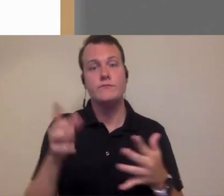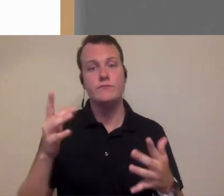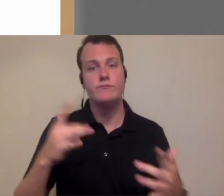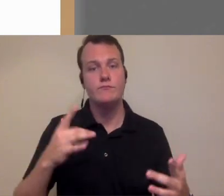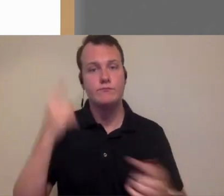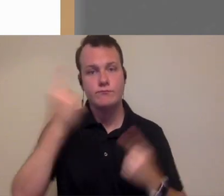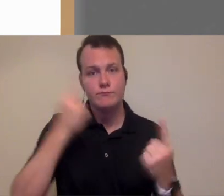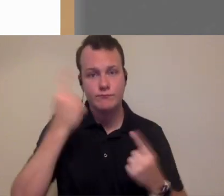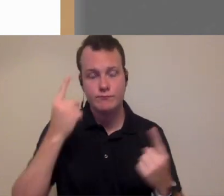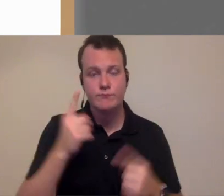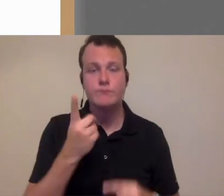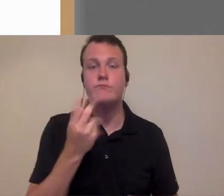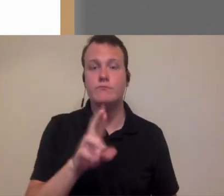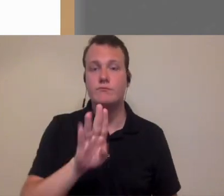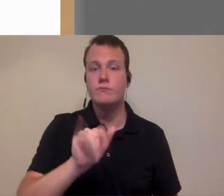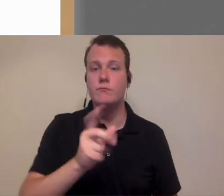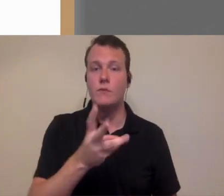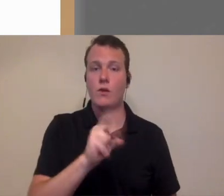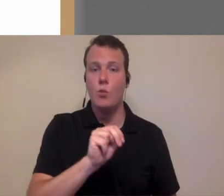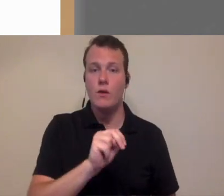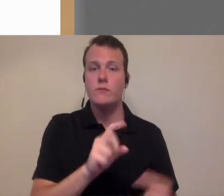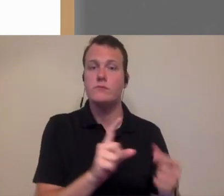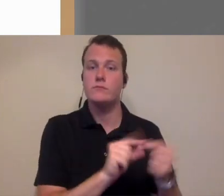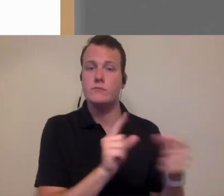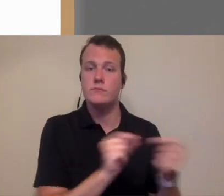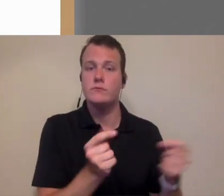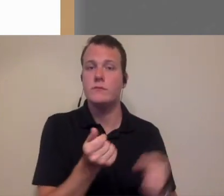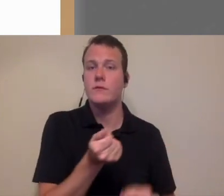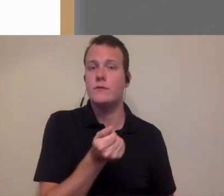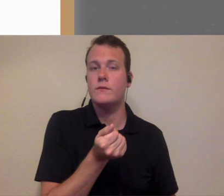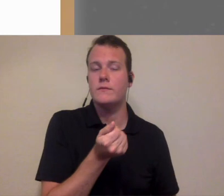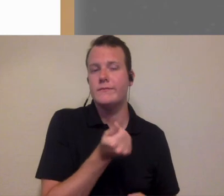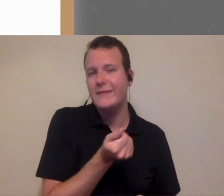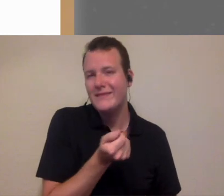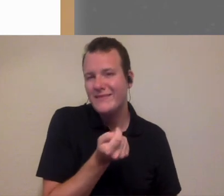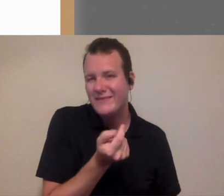considerations and dr. Baldwin touched on a fair amount of it so I'm going into